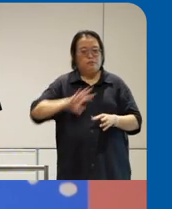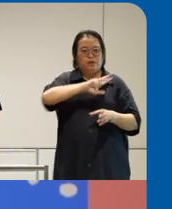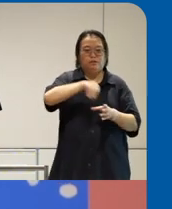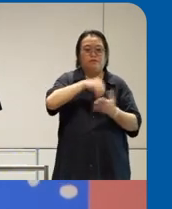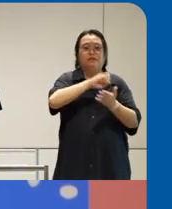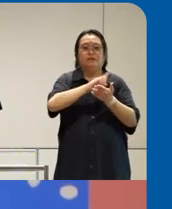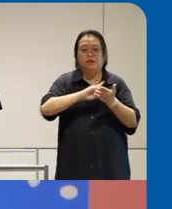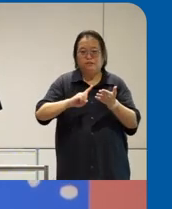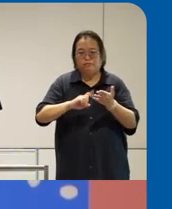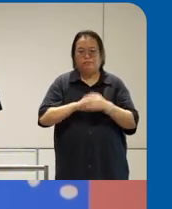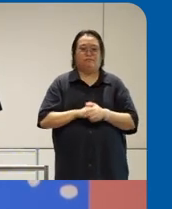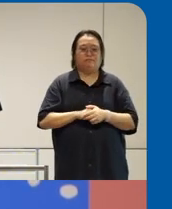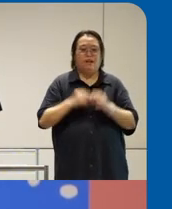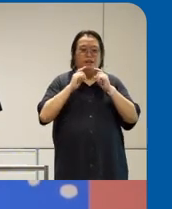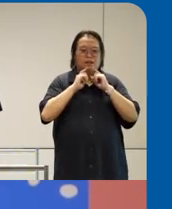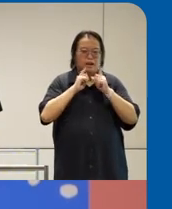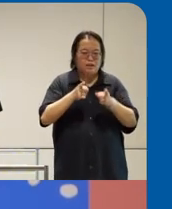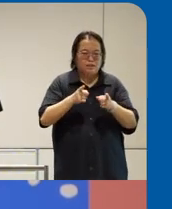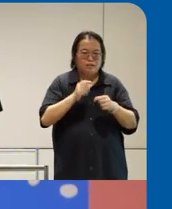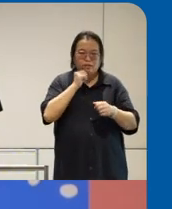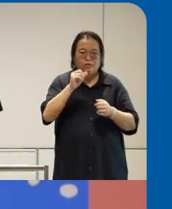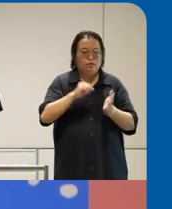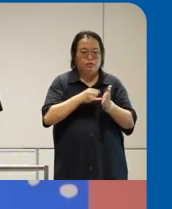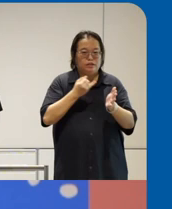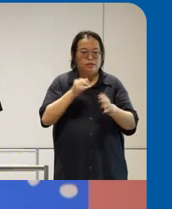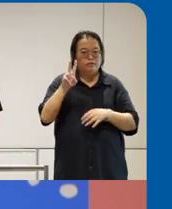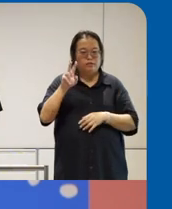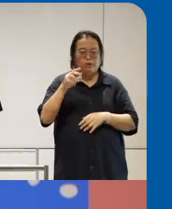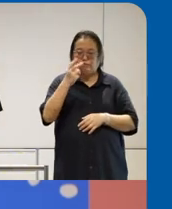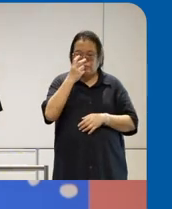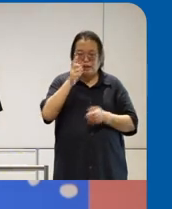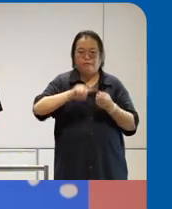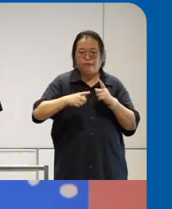the answer is not just our friends who are VI or our friends who are real chair users but actually